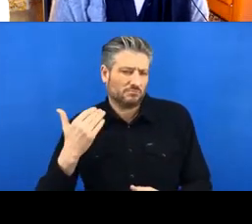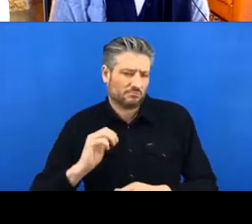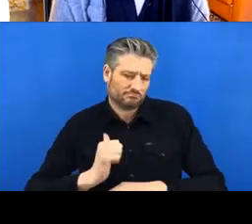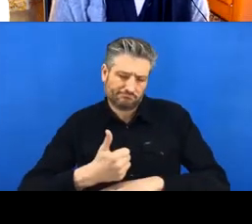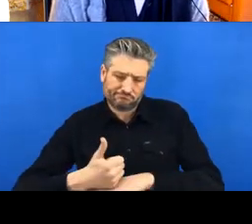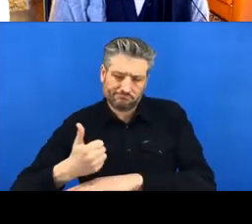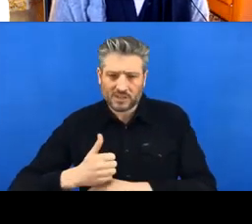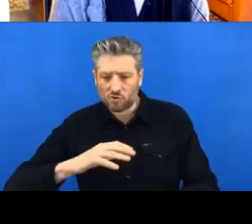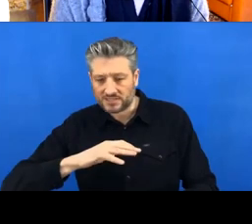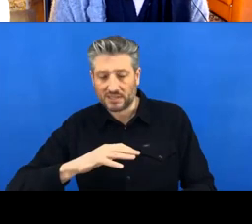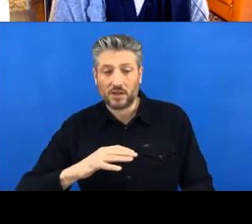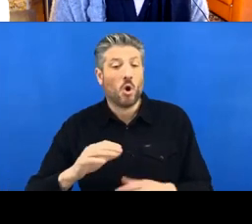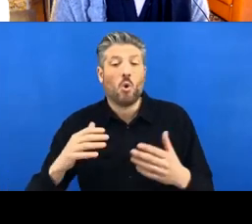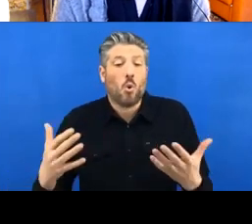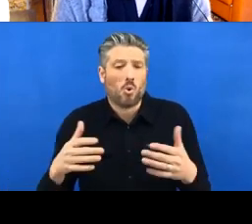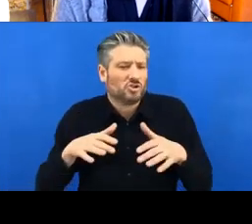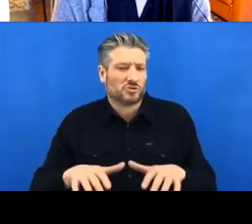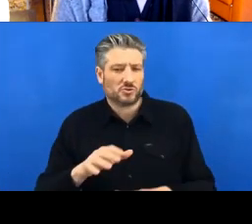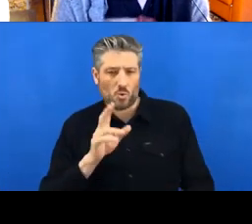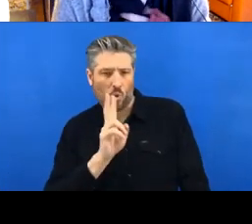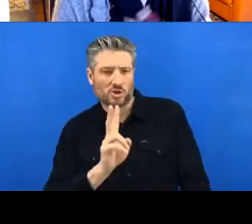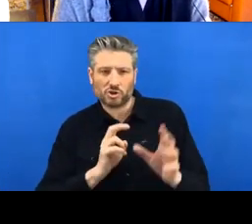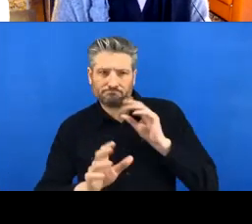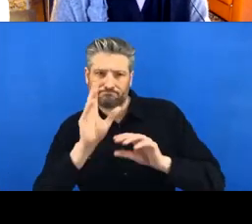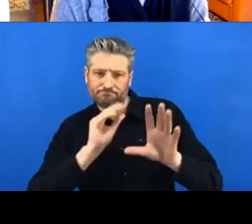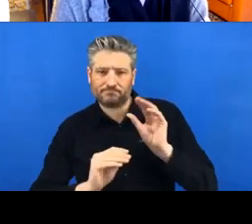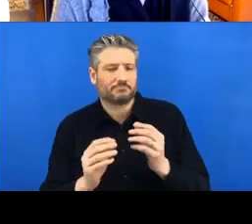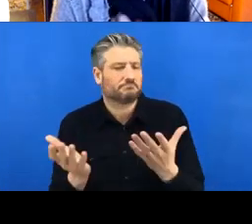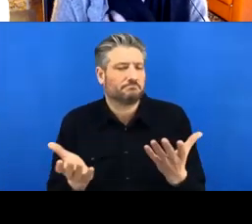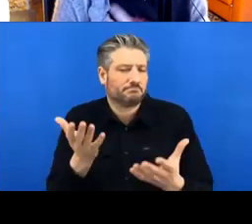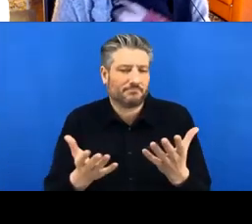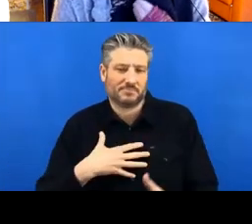Okay so, what is version control?